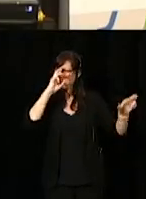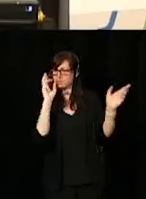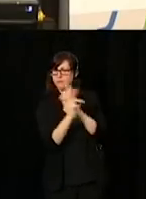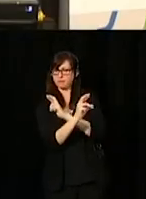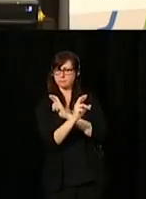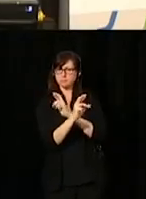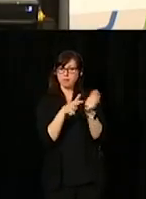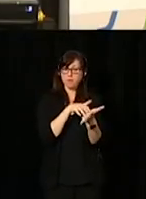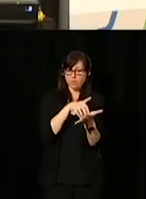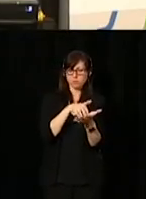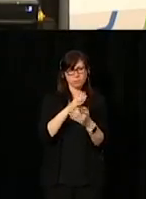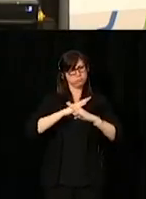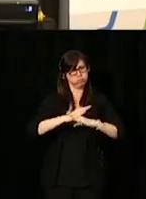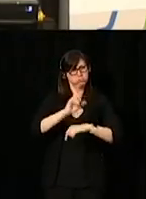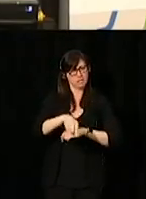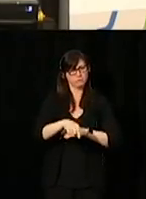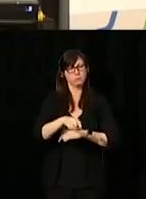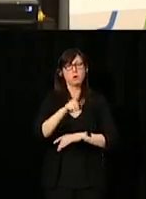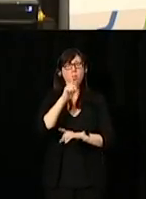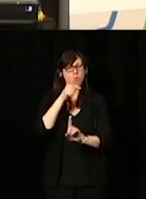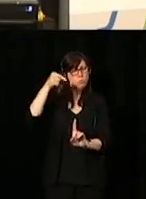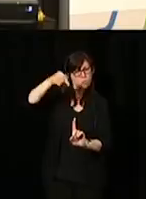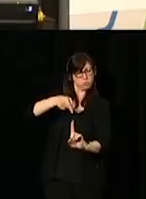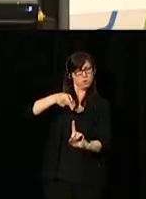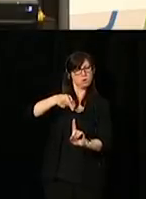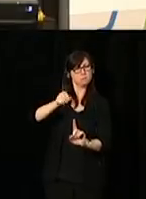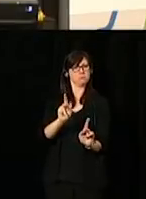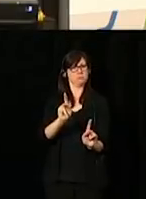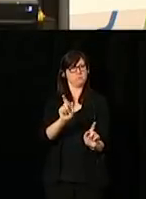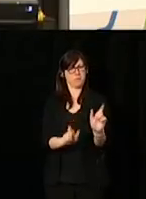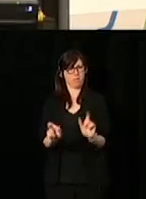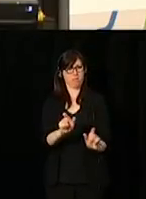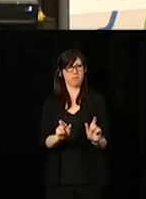and put people at the heart of the decisions we make.